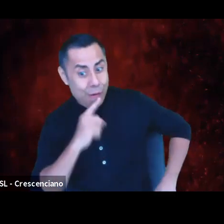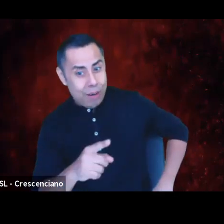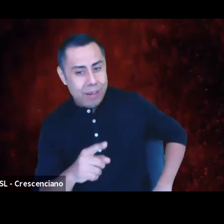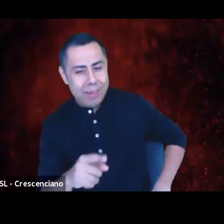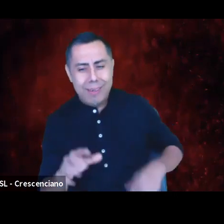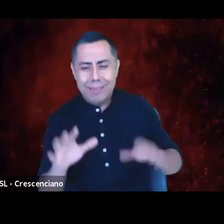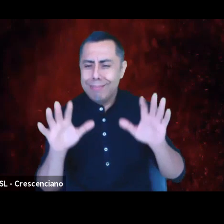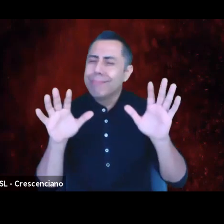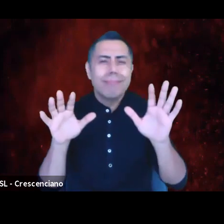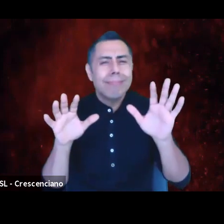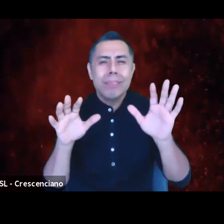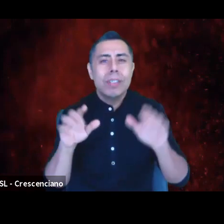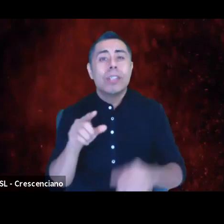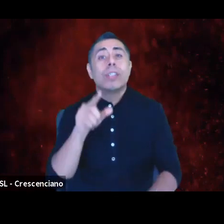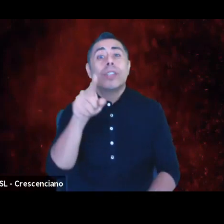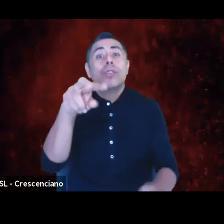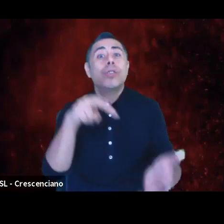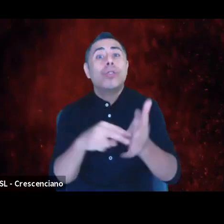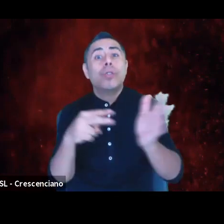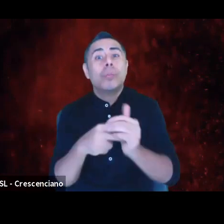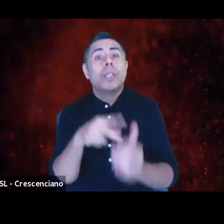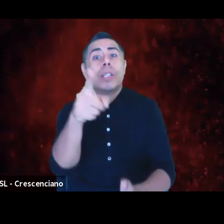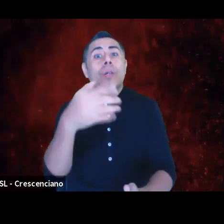is that you offer distant support and endless empathy.